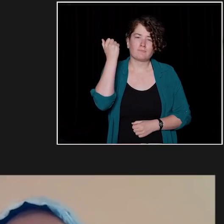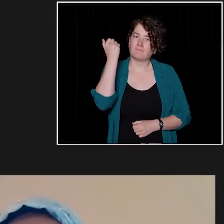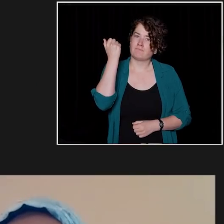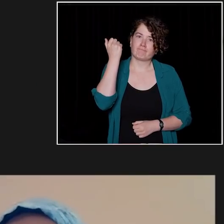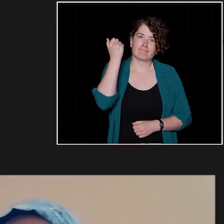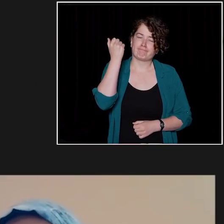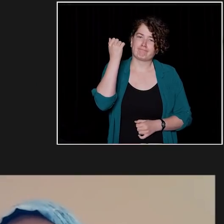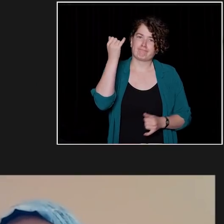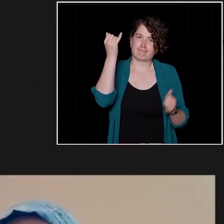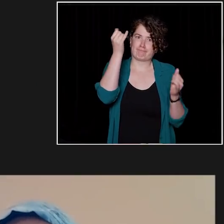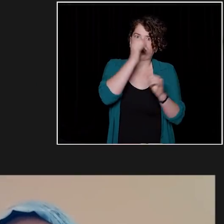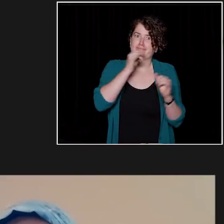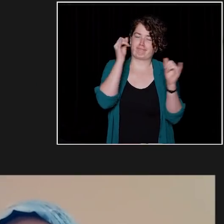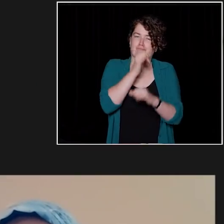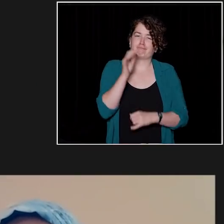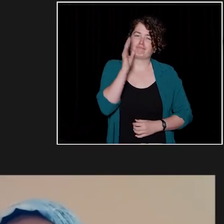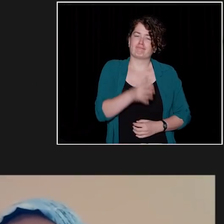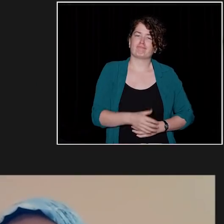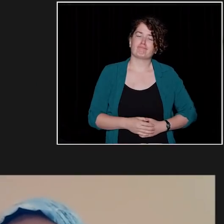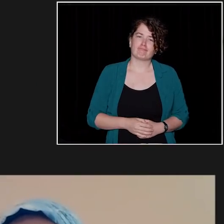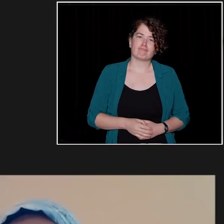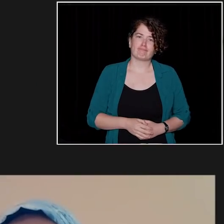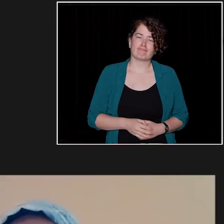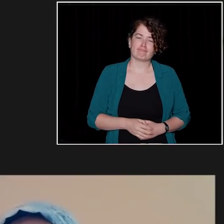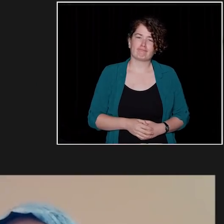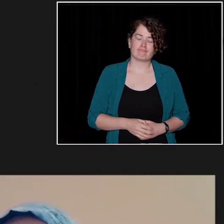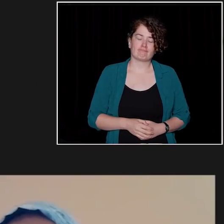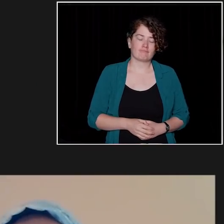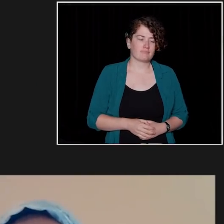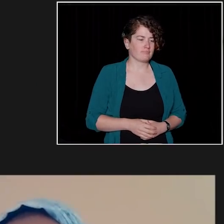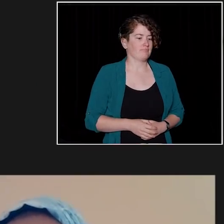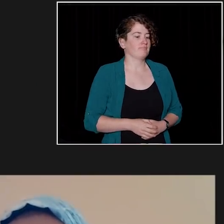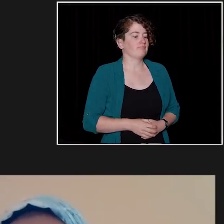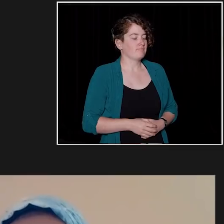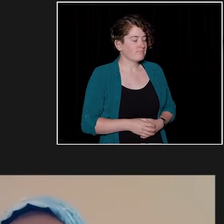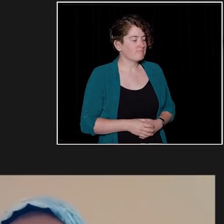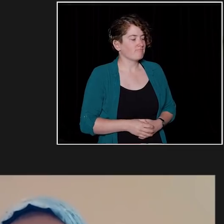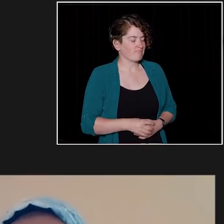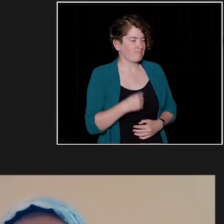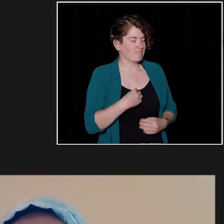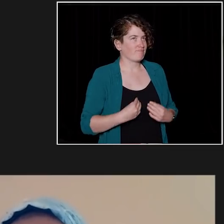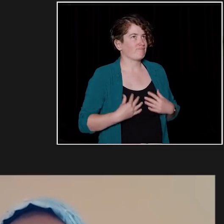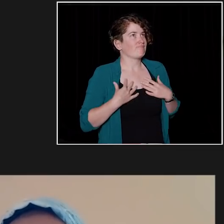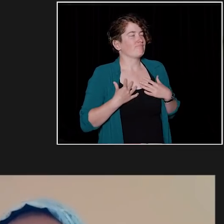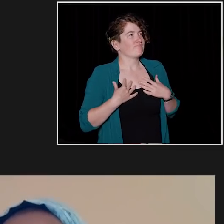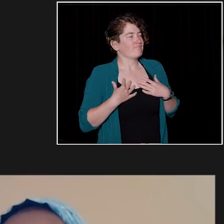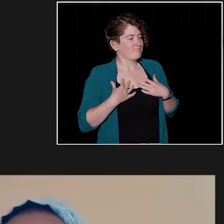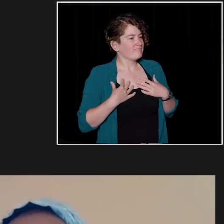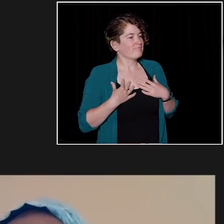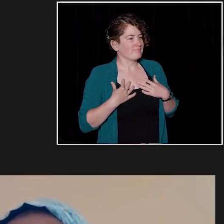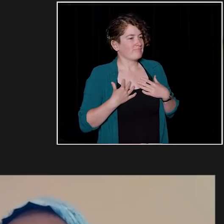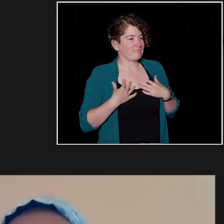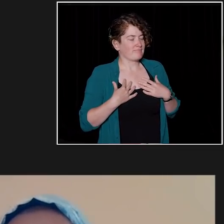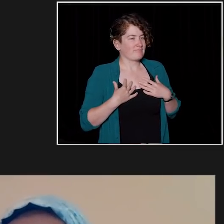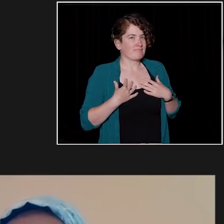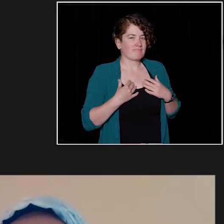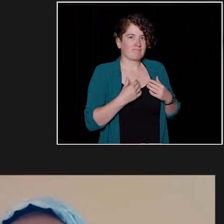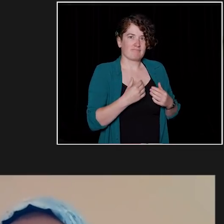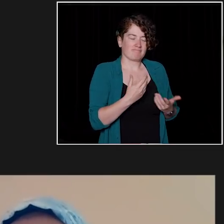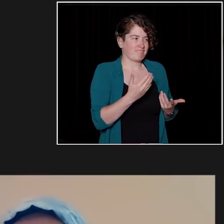I'm so humbled by hearing your words, they just... They're so moving and I think that they really help put things into perspective